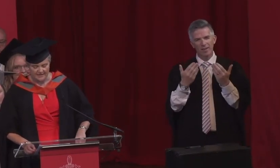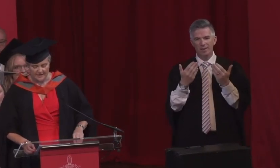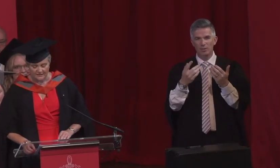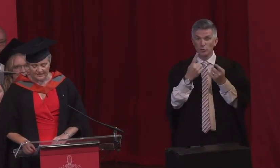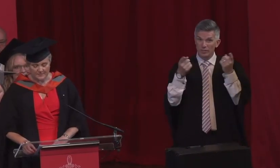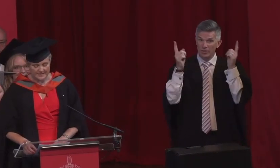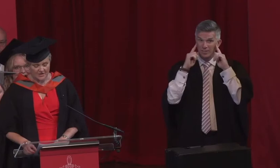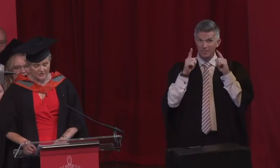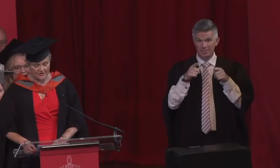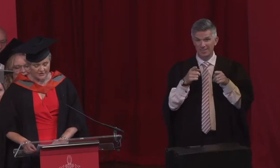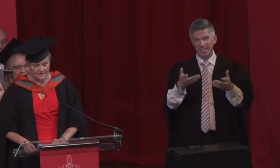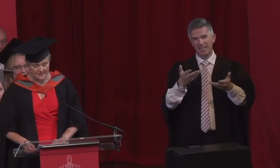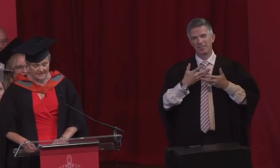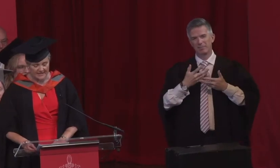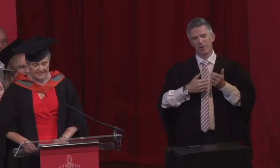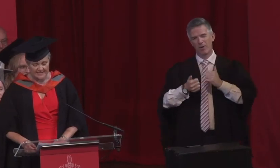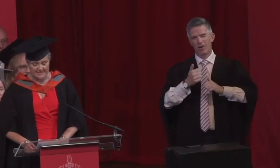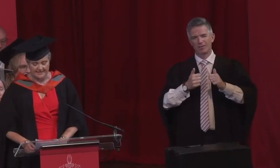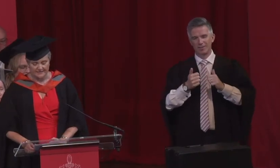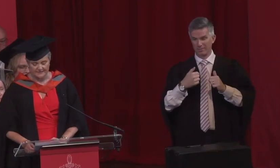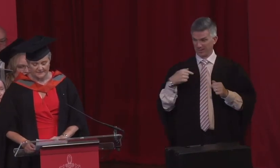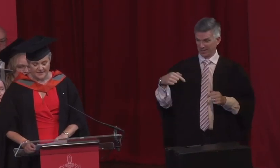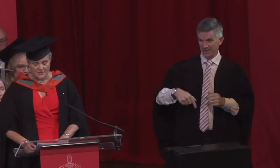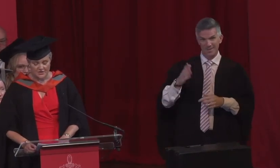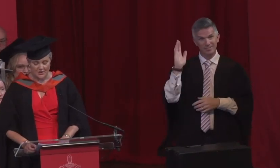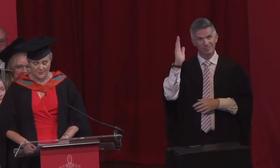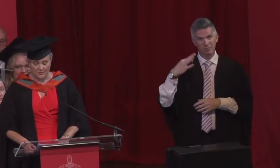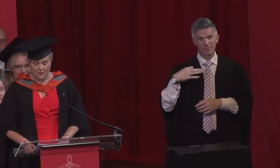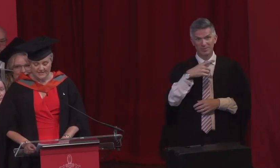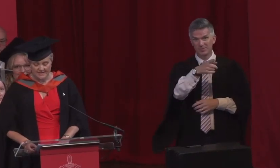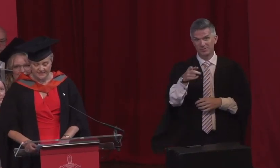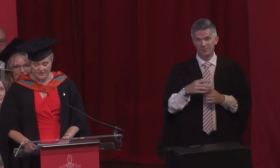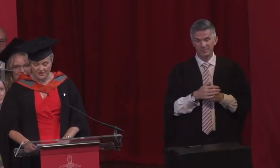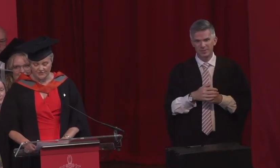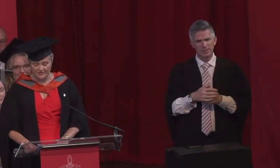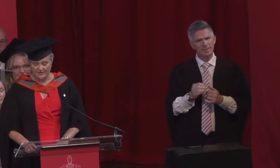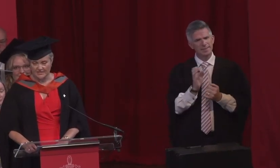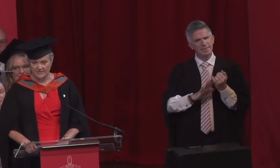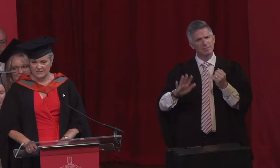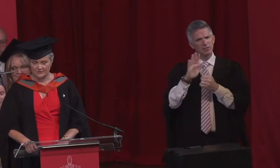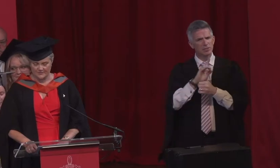for giving me the honor of speaking here today. So what did Staffordshire University do for me?